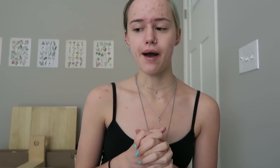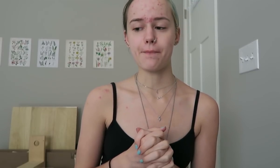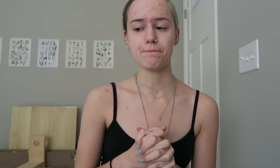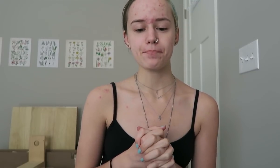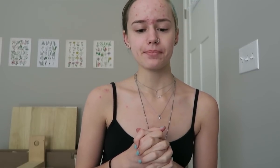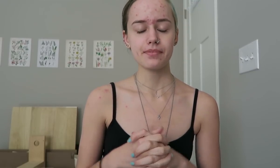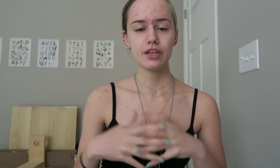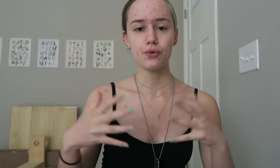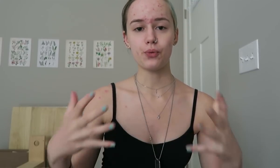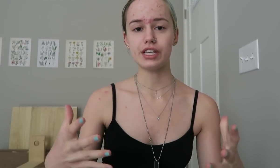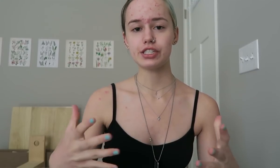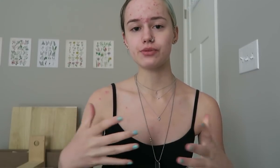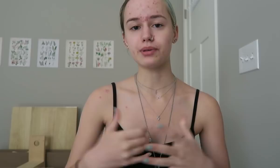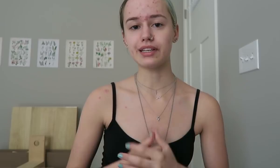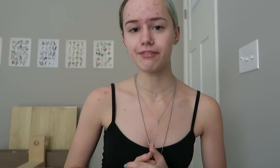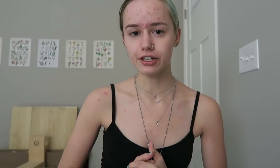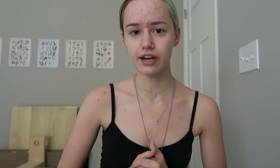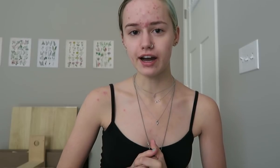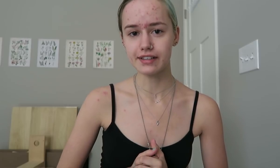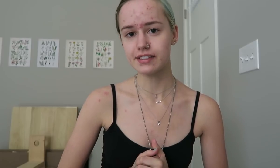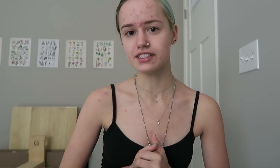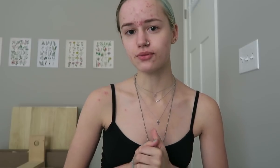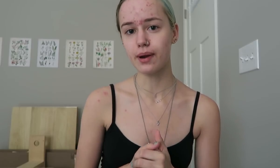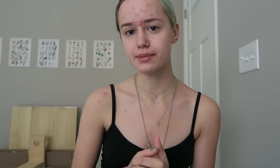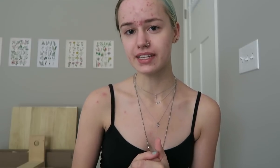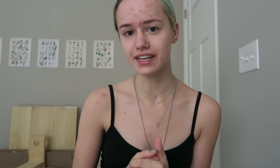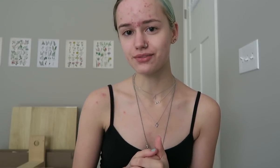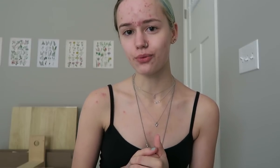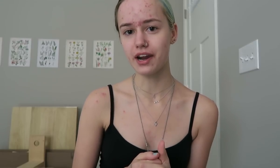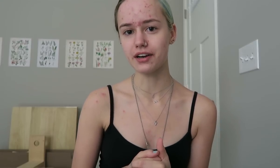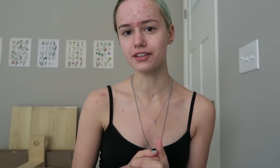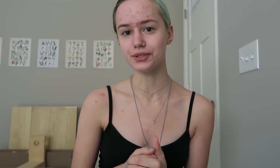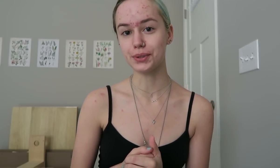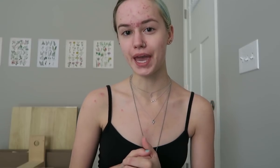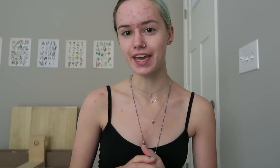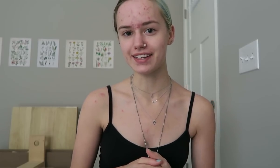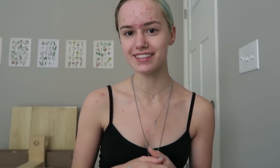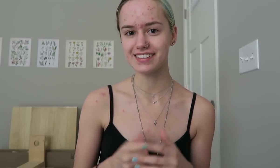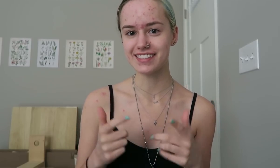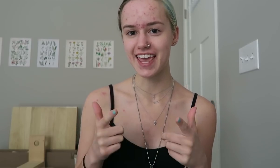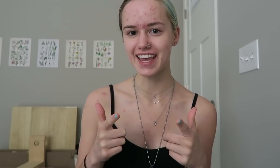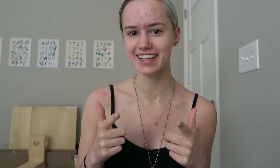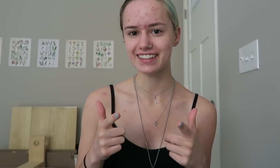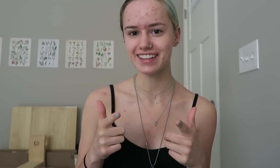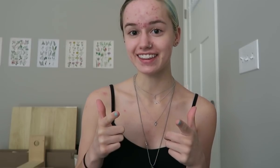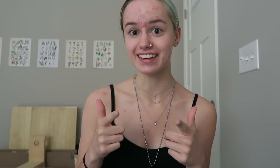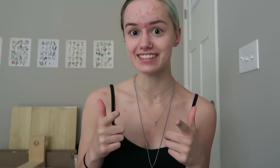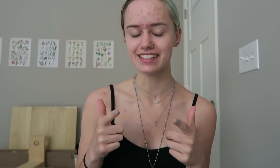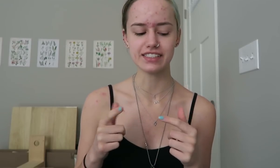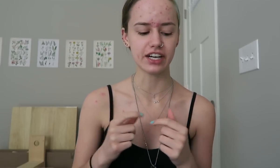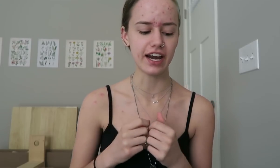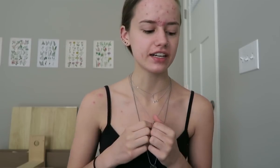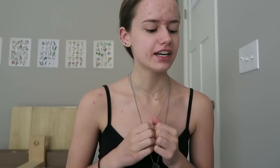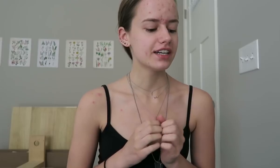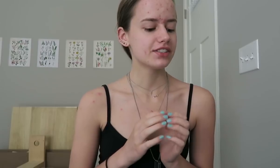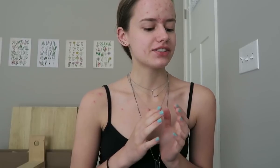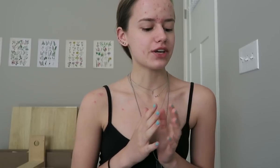Umm, which believe it or not, It's a website where you can take lessons. Alright so